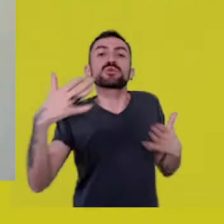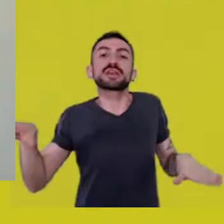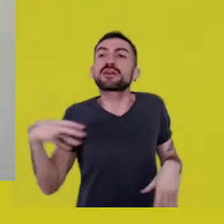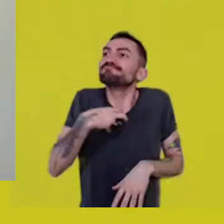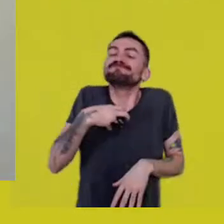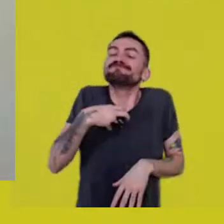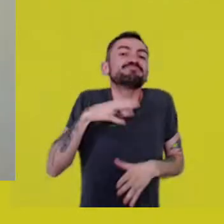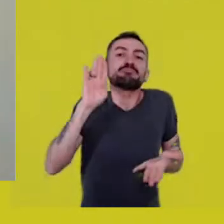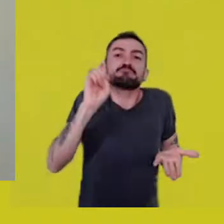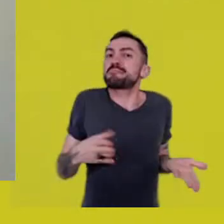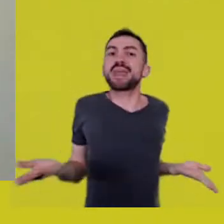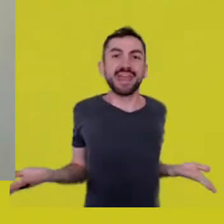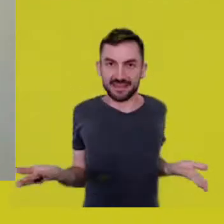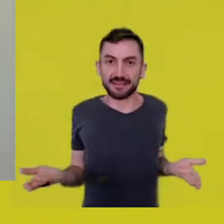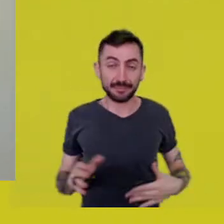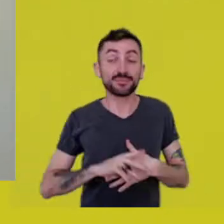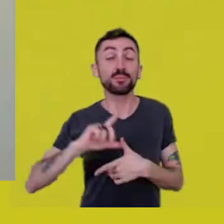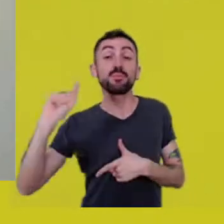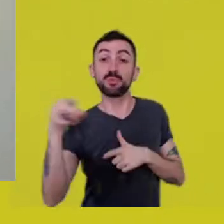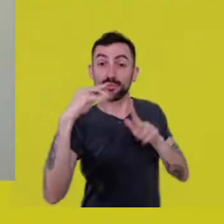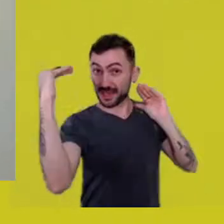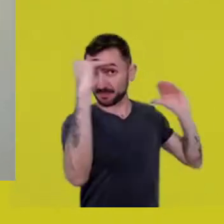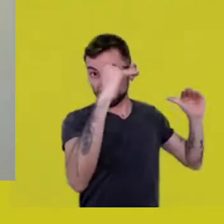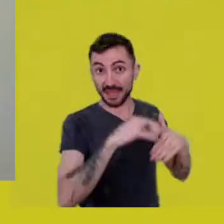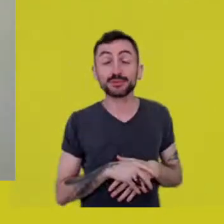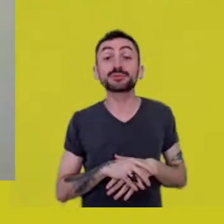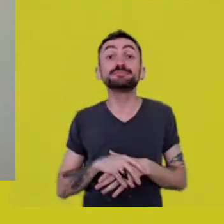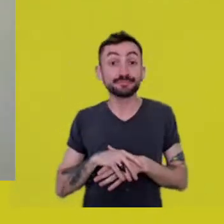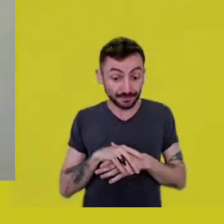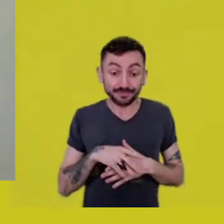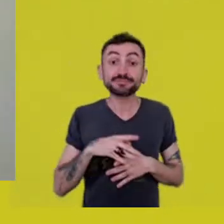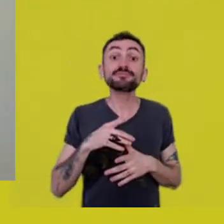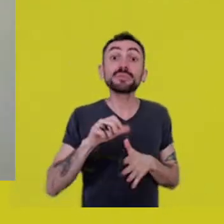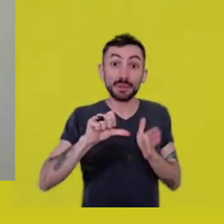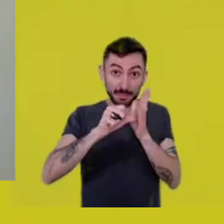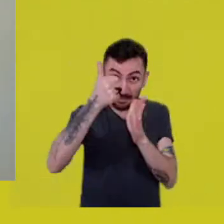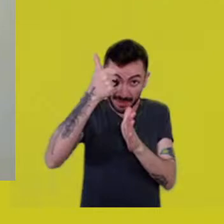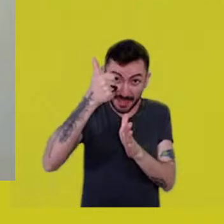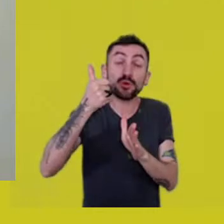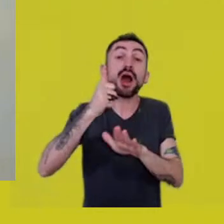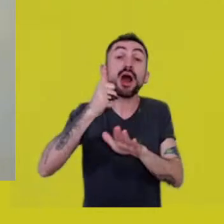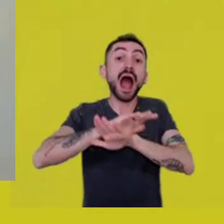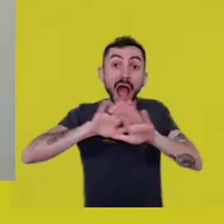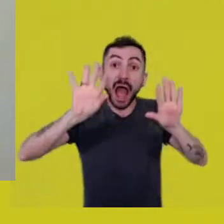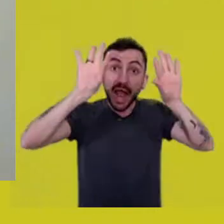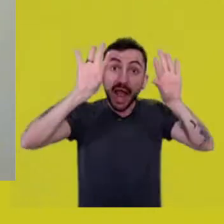When the first meeting was over, we invited everyone who was there to dance with us.